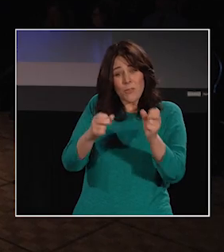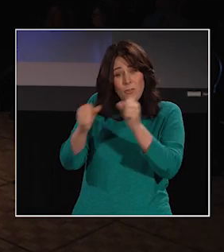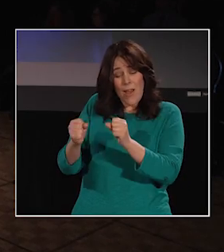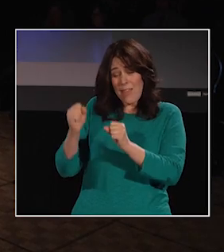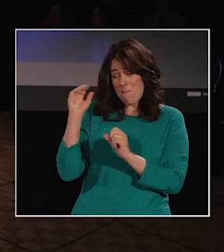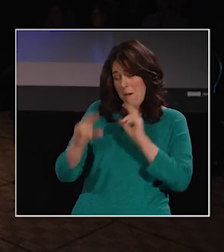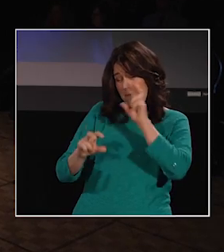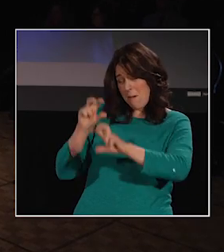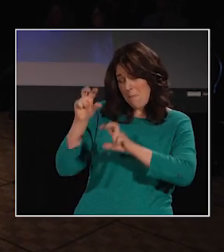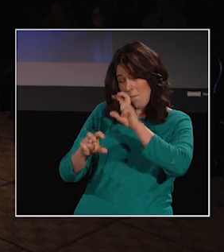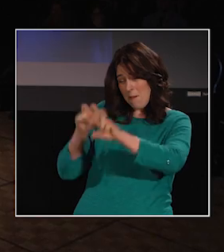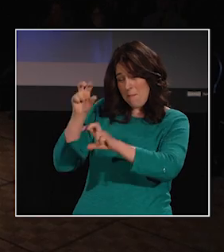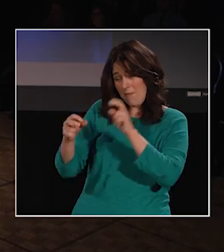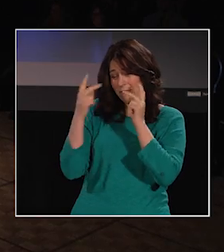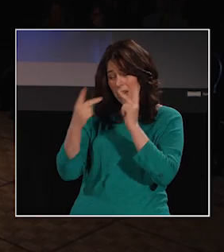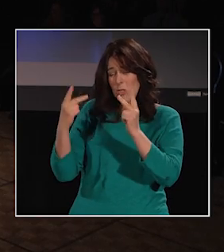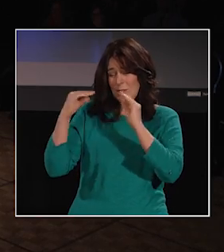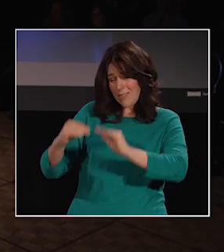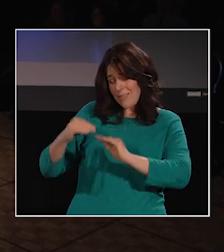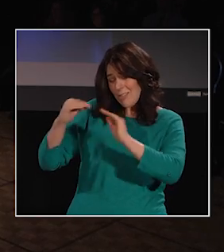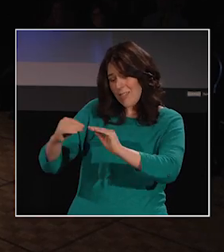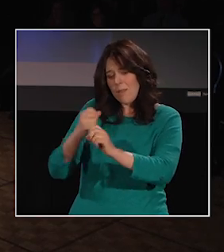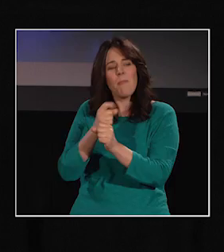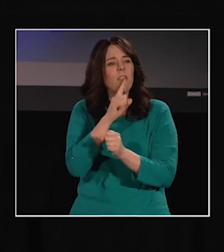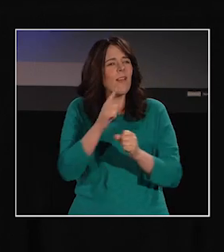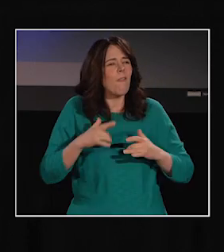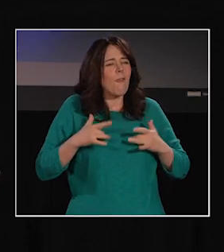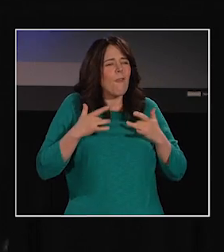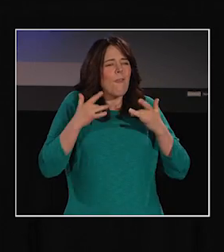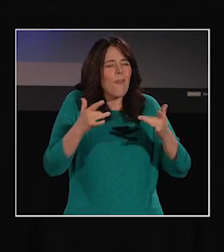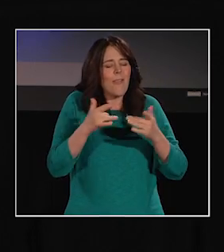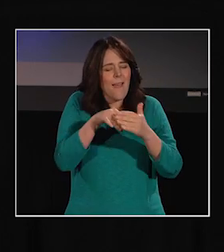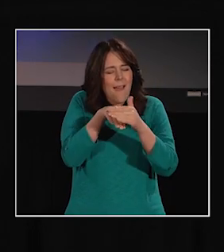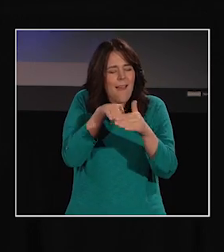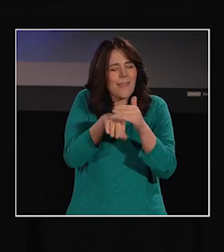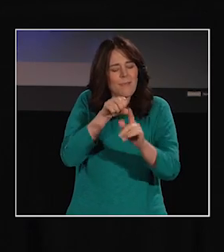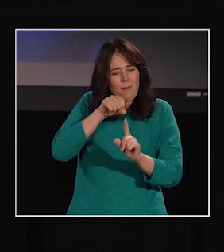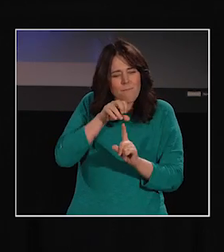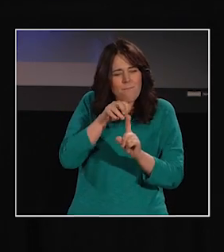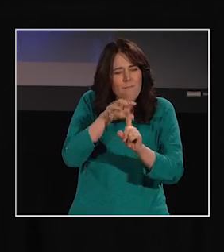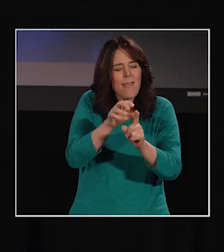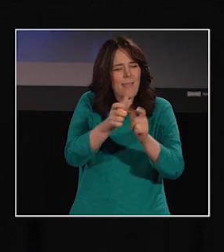and ensure that they have access to early, accessible, and meaningful language,